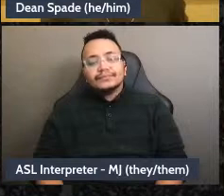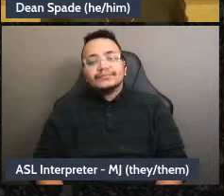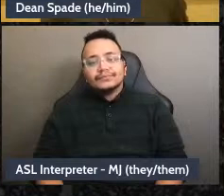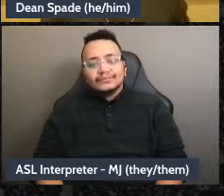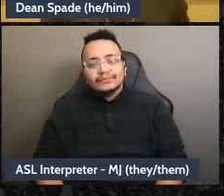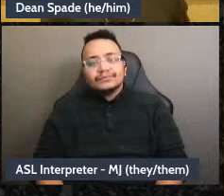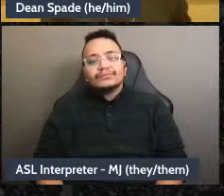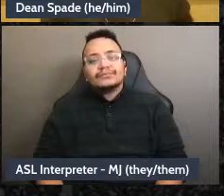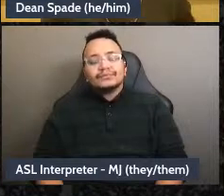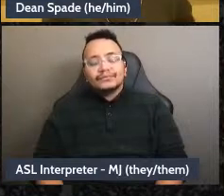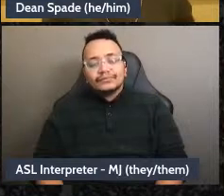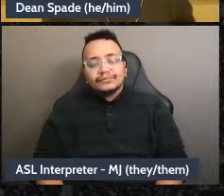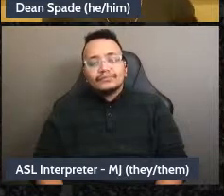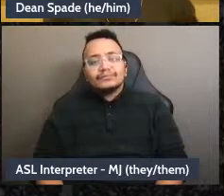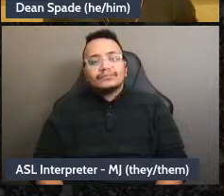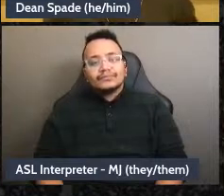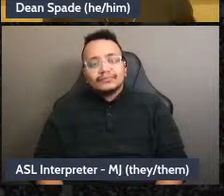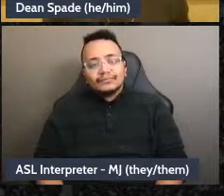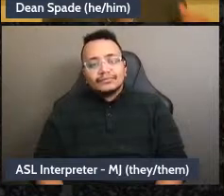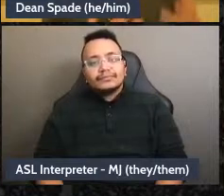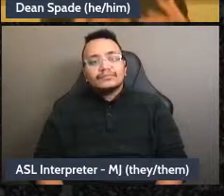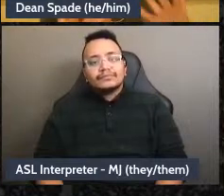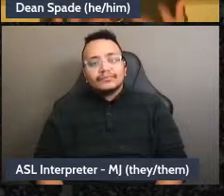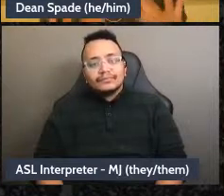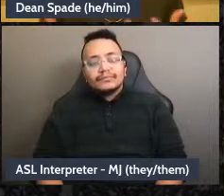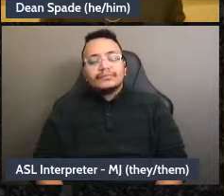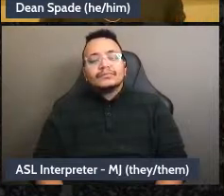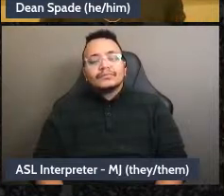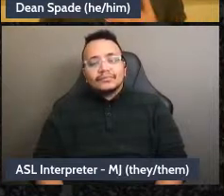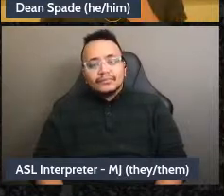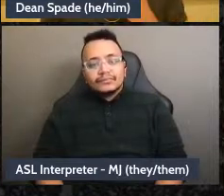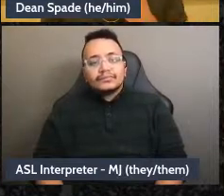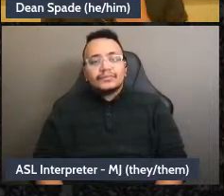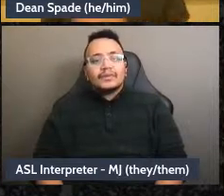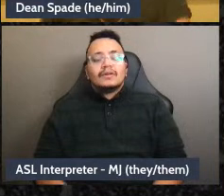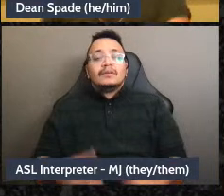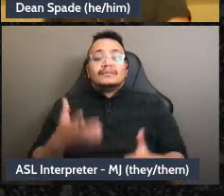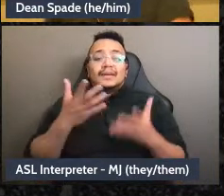who are struggling harder if we do it this way,” “we know what we believe in and what we're trying